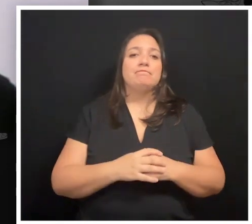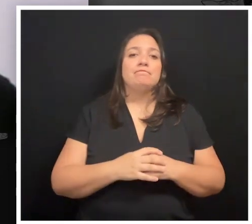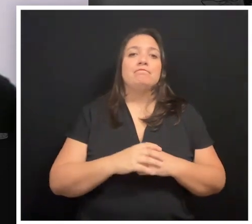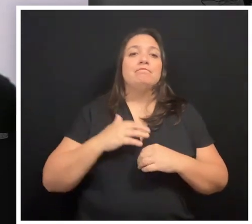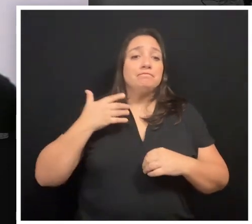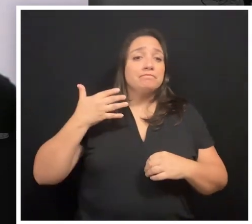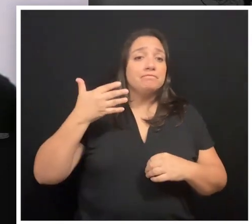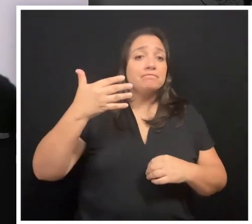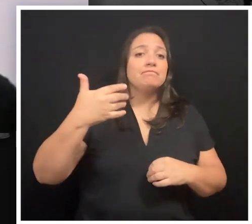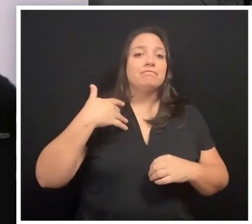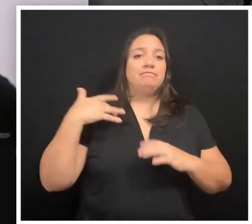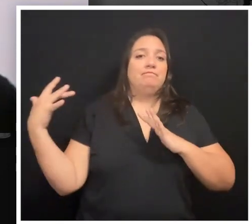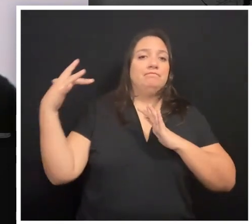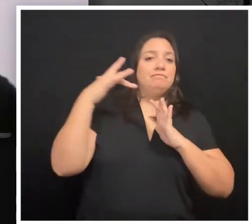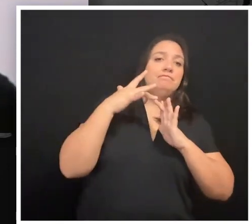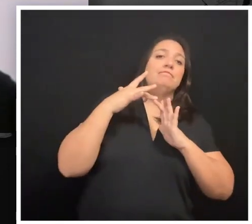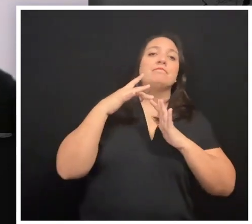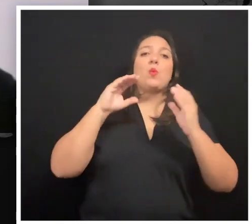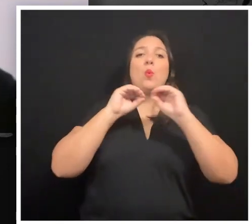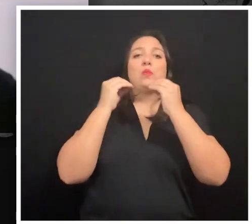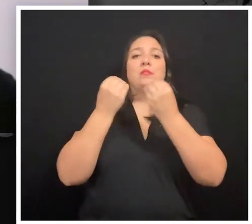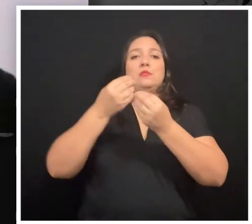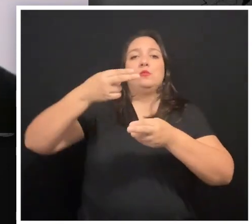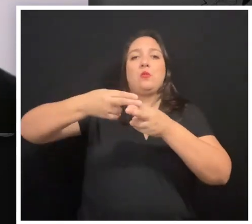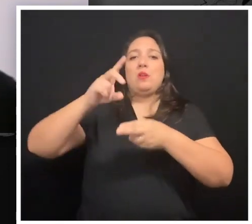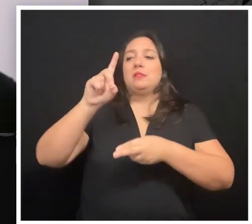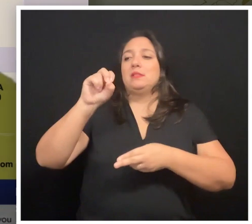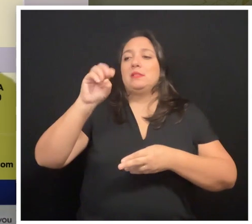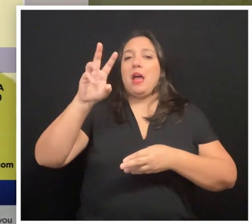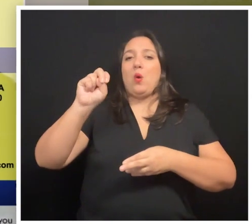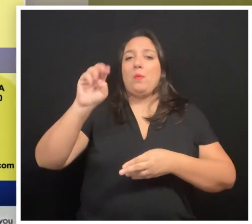Over time, I heard from an organization, Down By The Border.